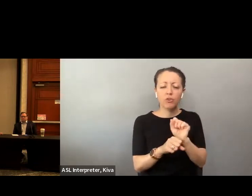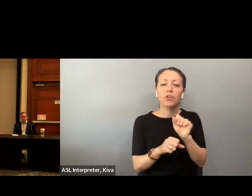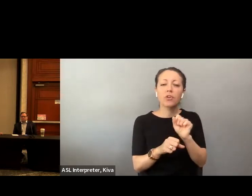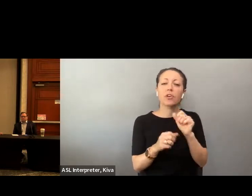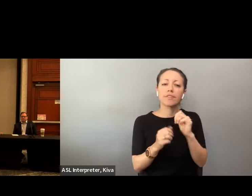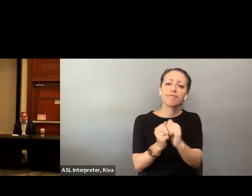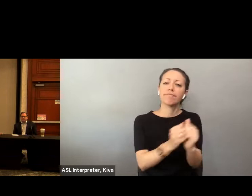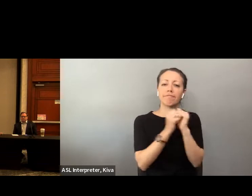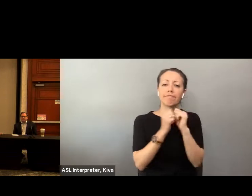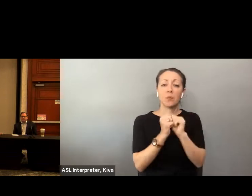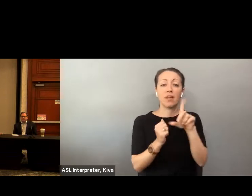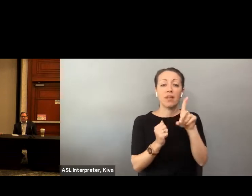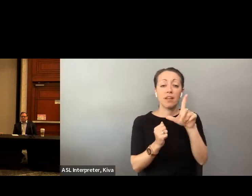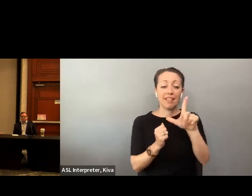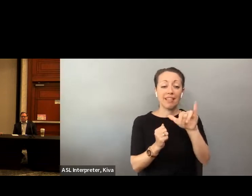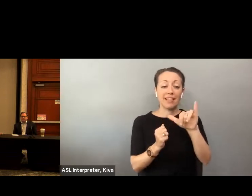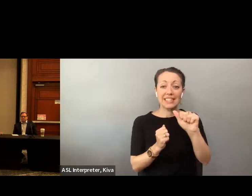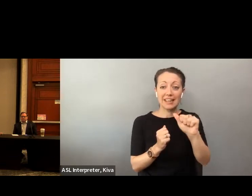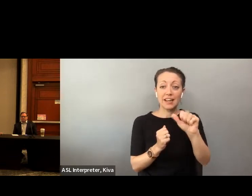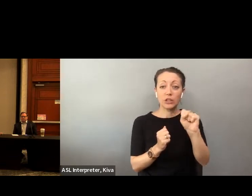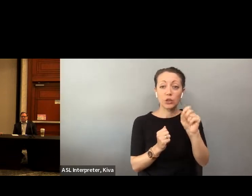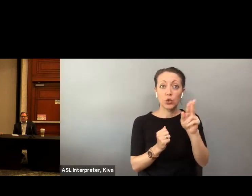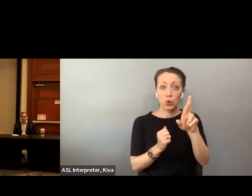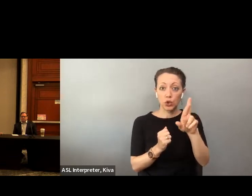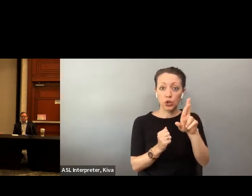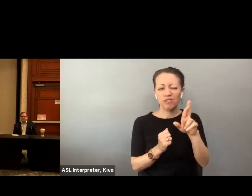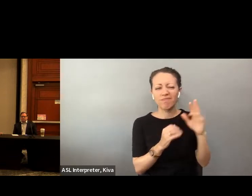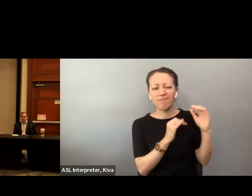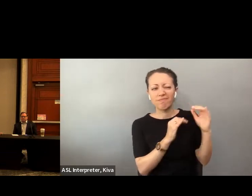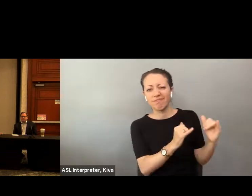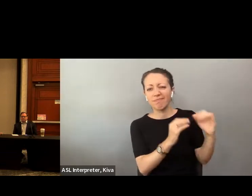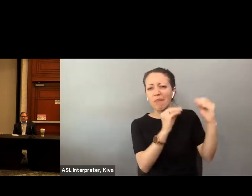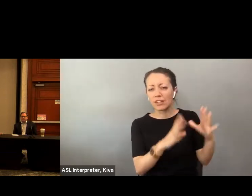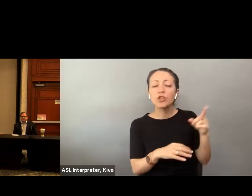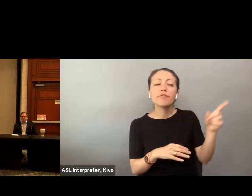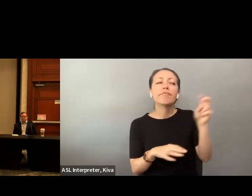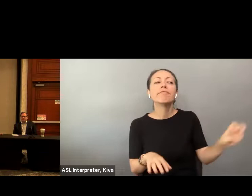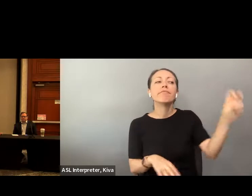very happy to be here. I'm Doug Kruse, a I'm a professor at Rutgers university. Ido a lot work with my colleague I do a lot of work with my colleague, Lisa Shore also Professor Rutgers University.